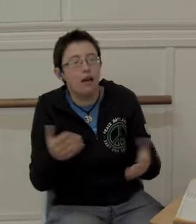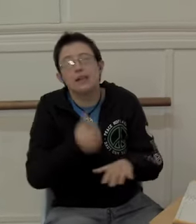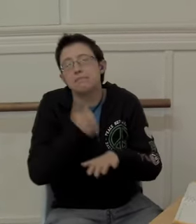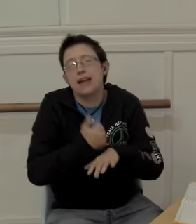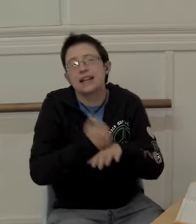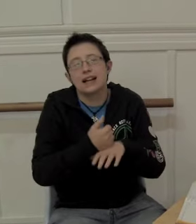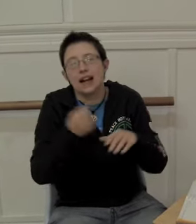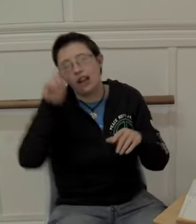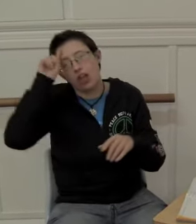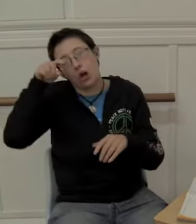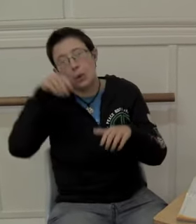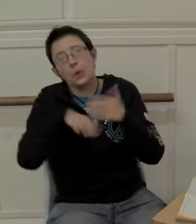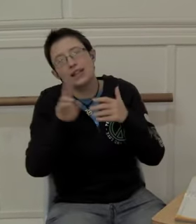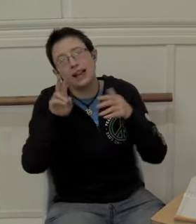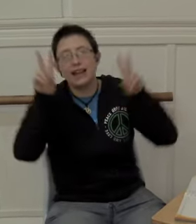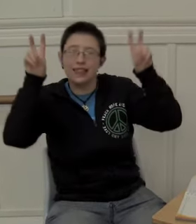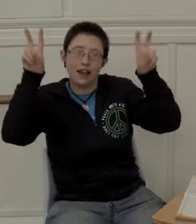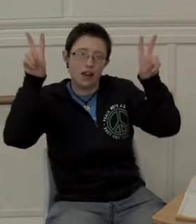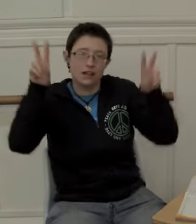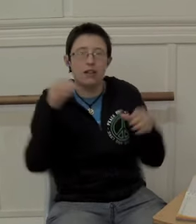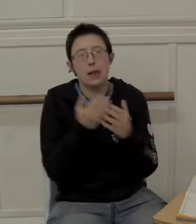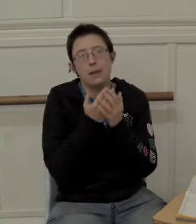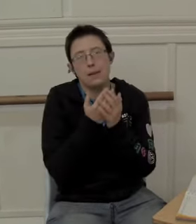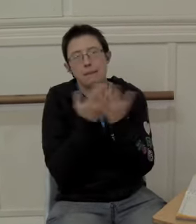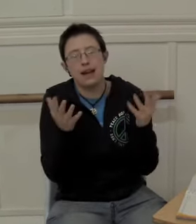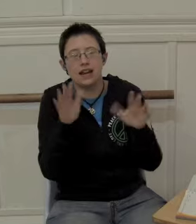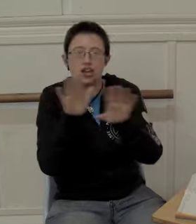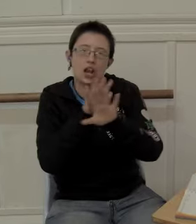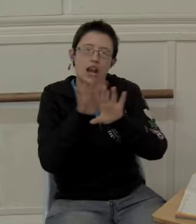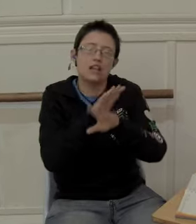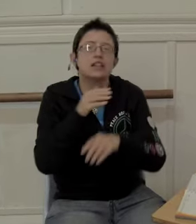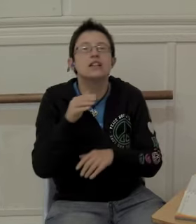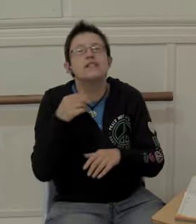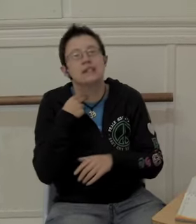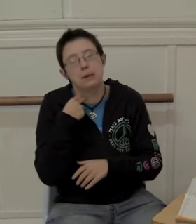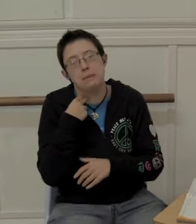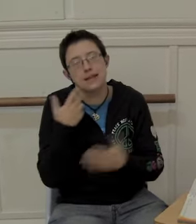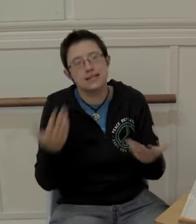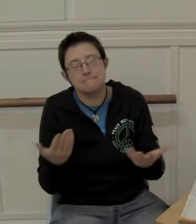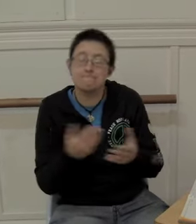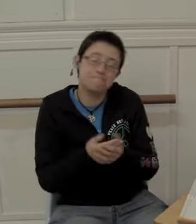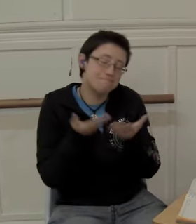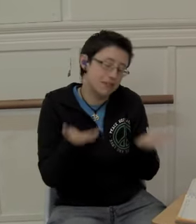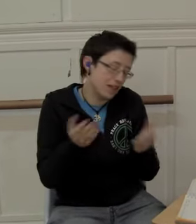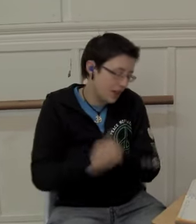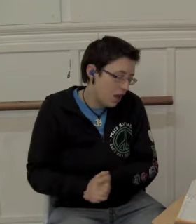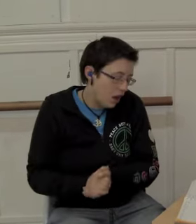But the clue is in the title, 'Many Shades of Disappointment'. There you go!